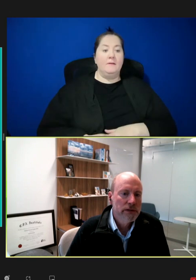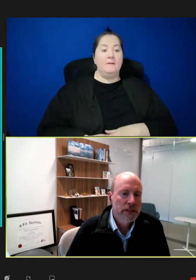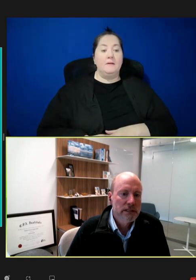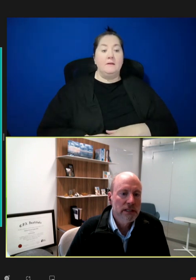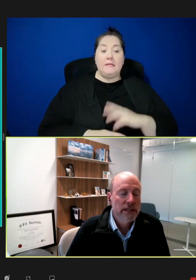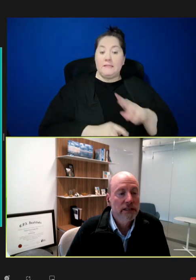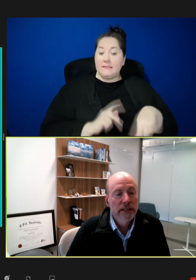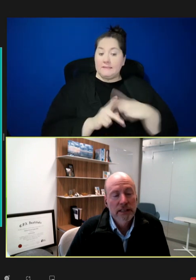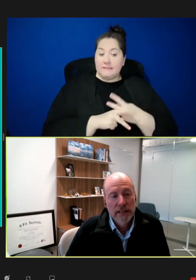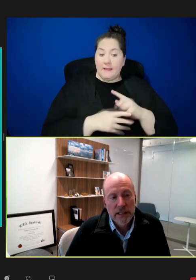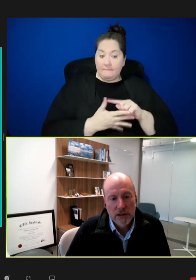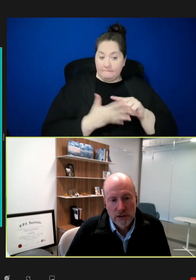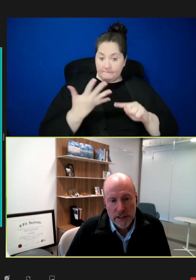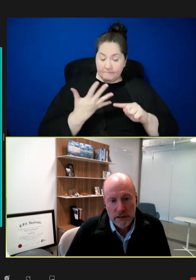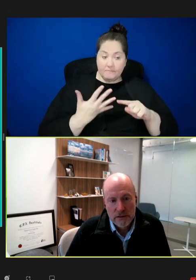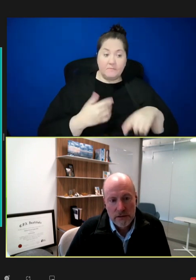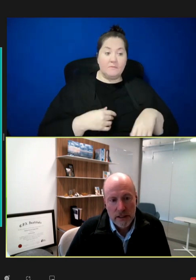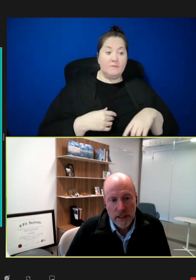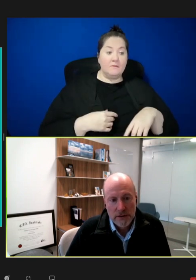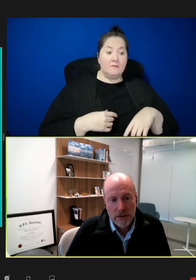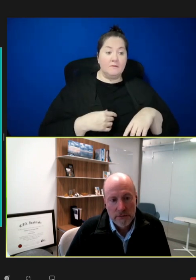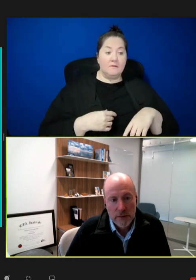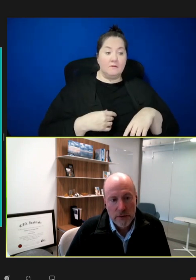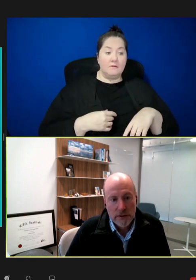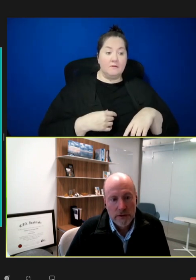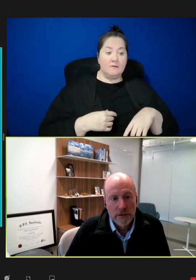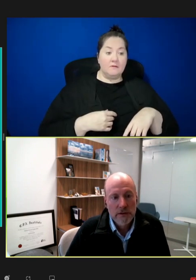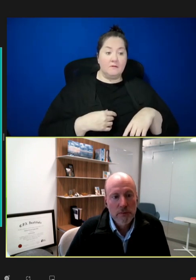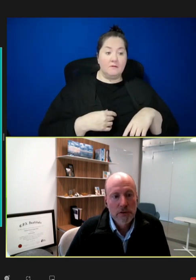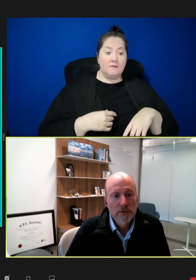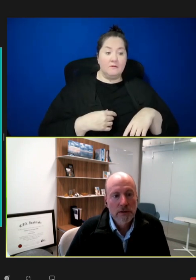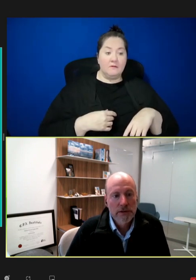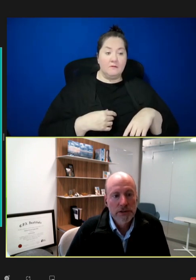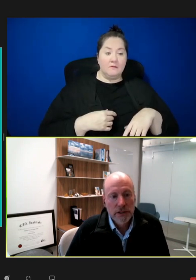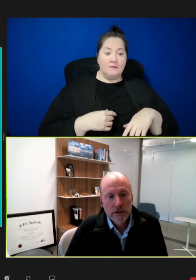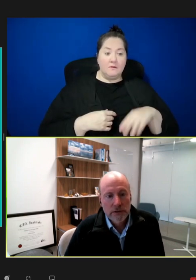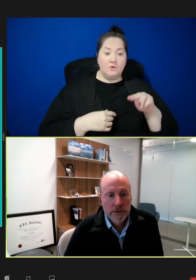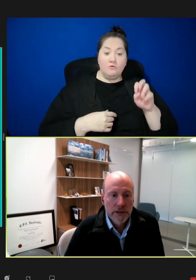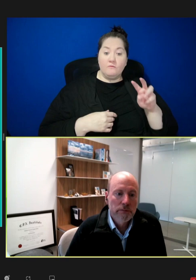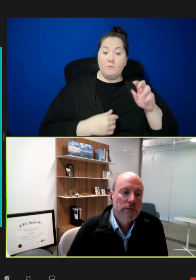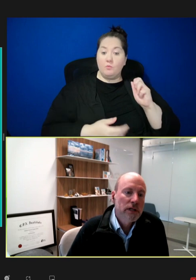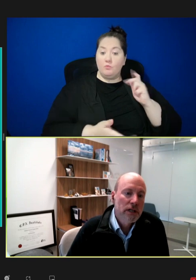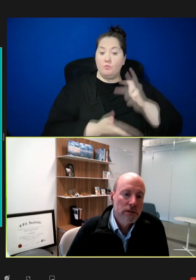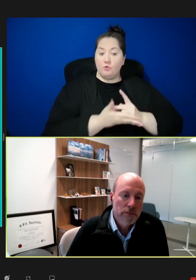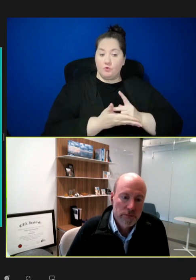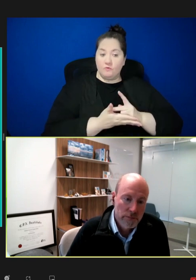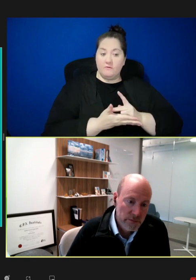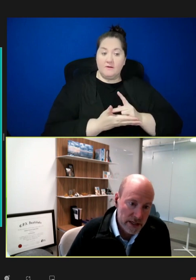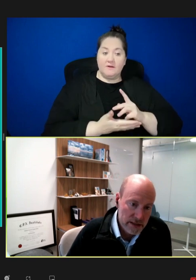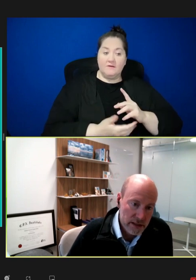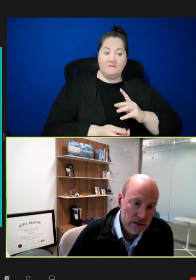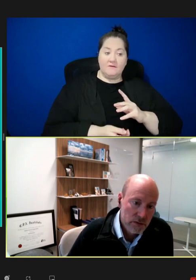you can see that including the November approval of the chikungunya vaccine,